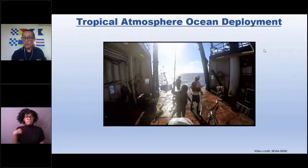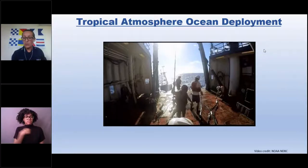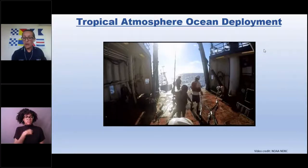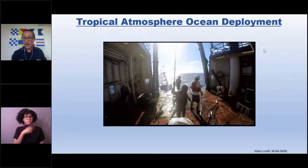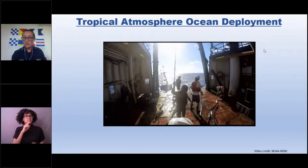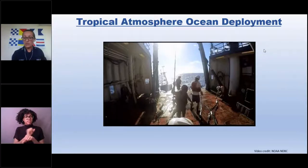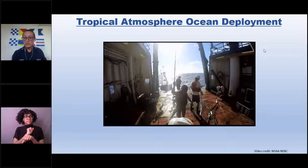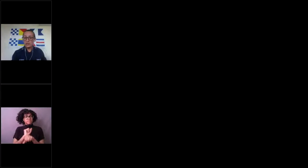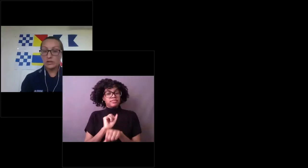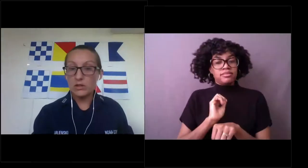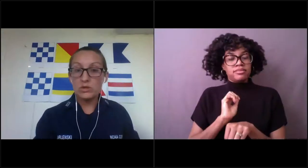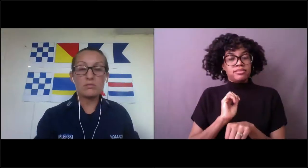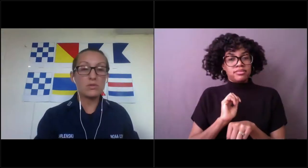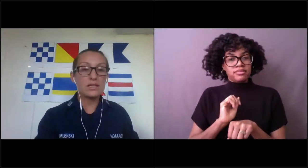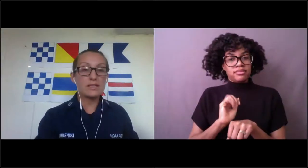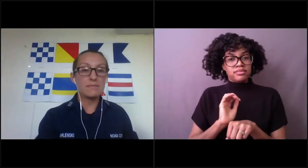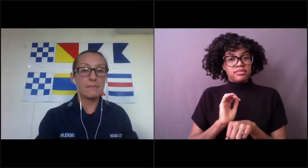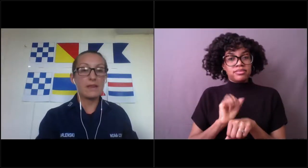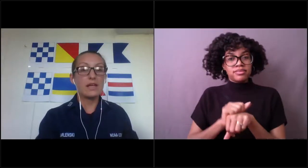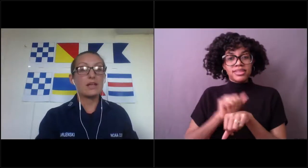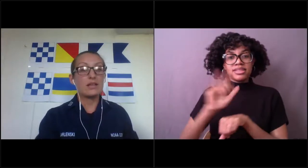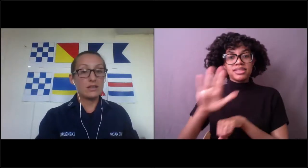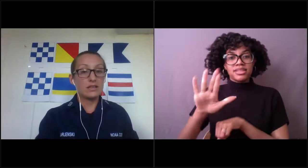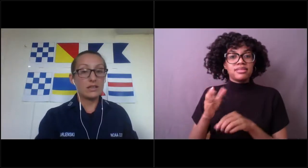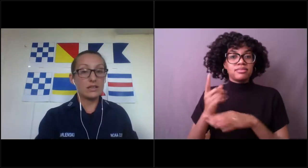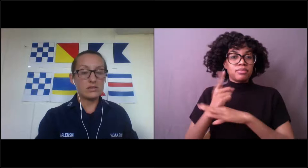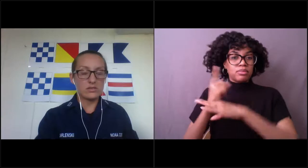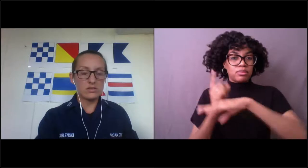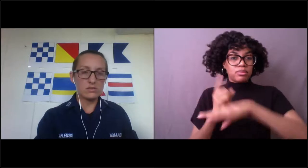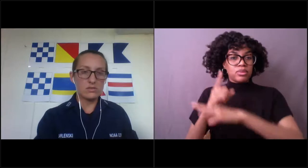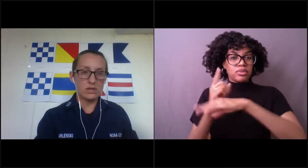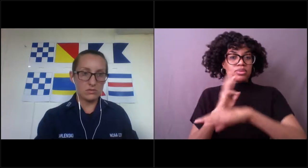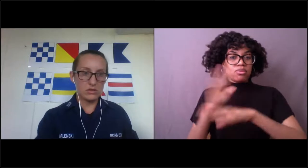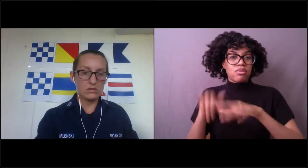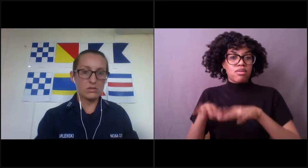tropical and atmosphere and ocean buoys into the ocean.